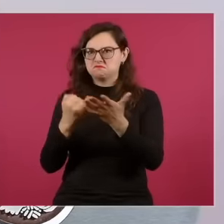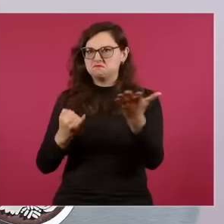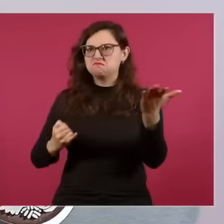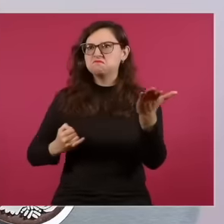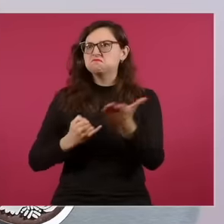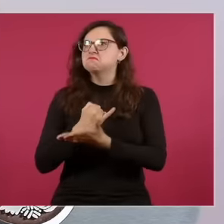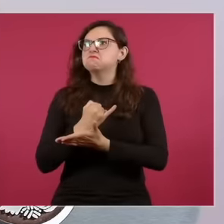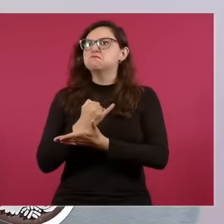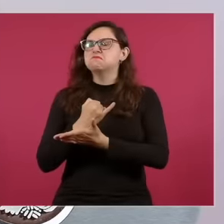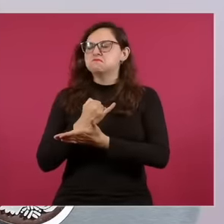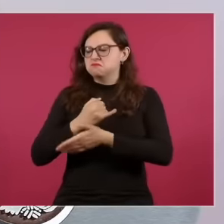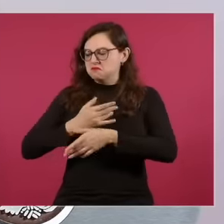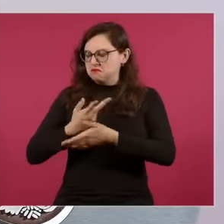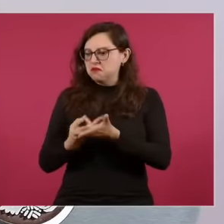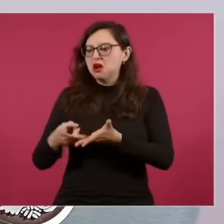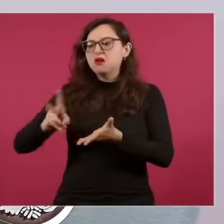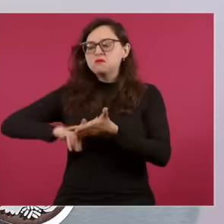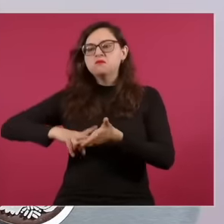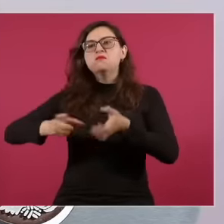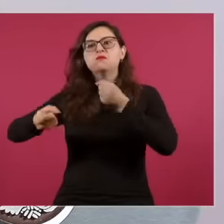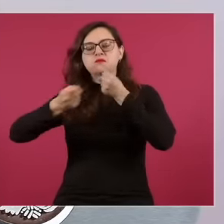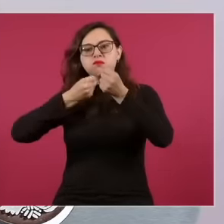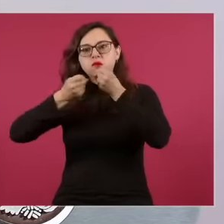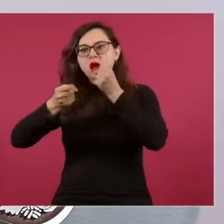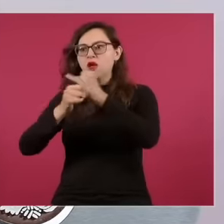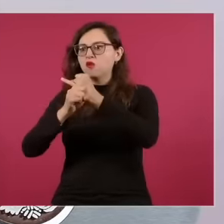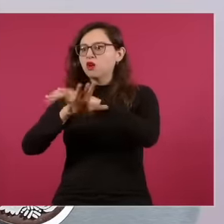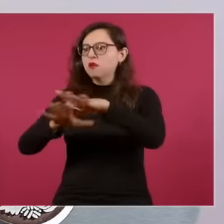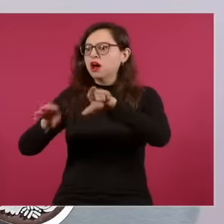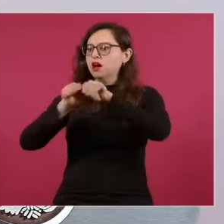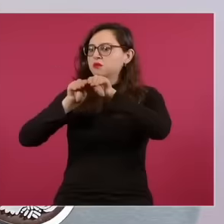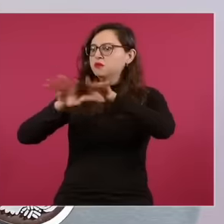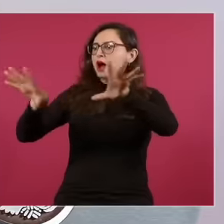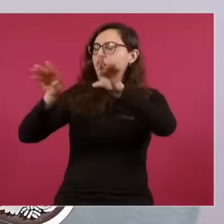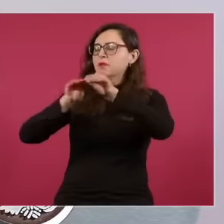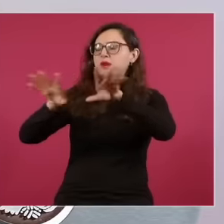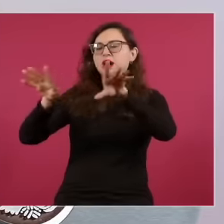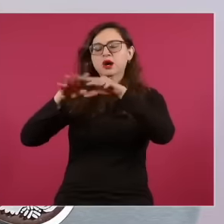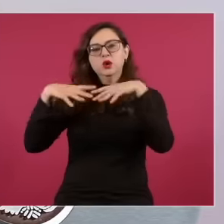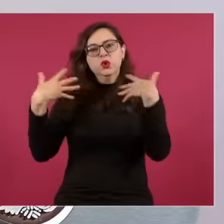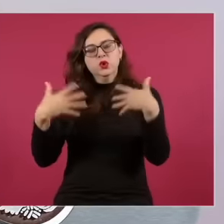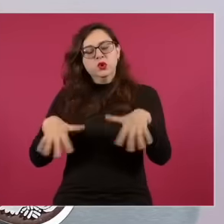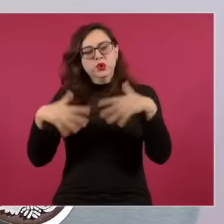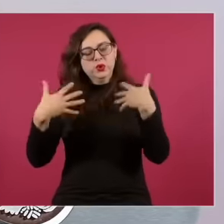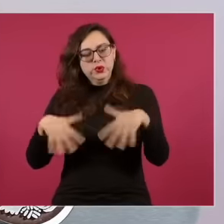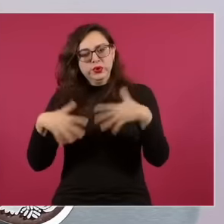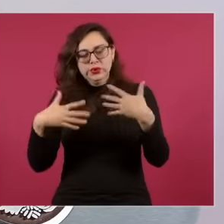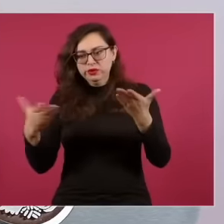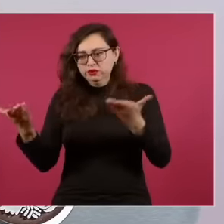working with information such as as a way of sharing and being work